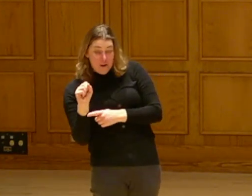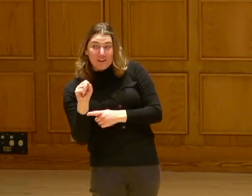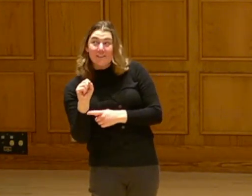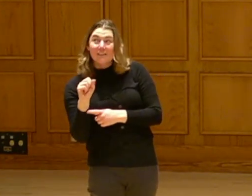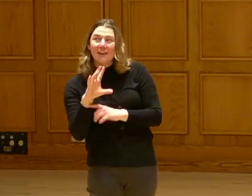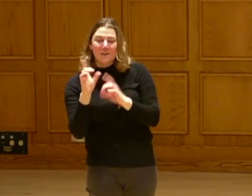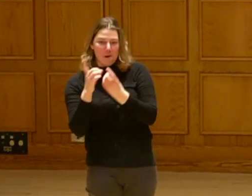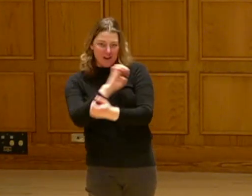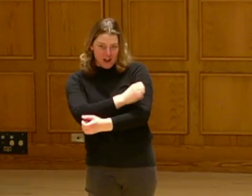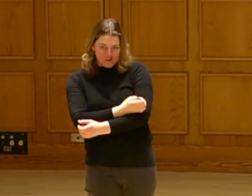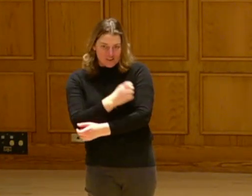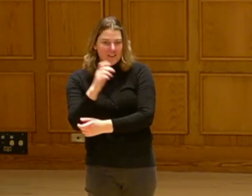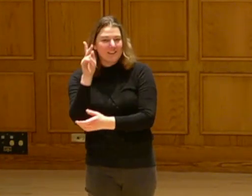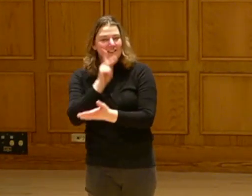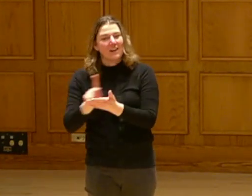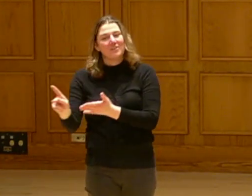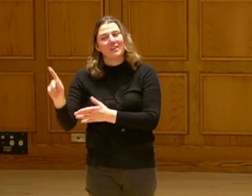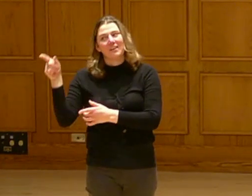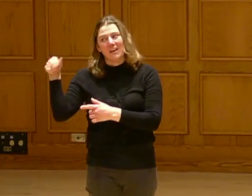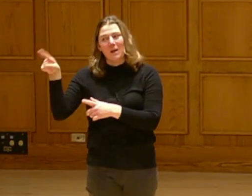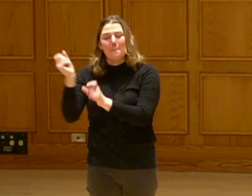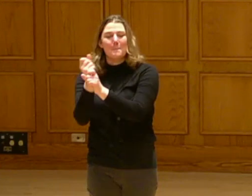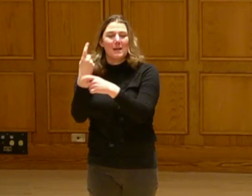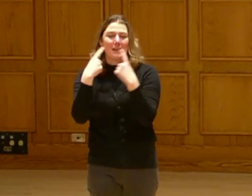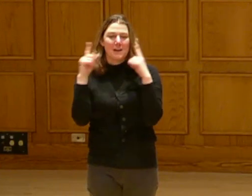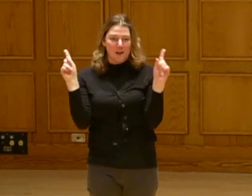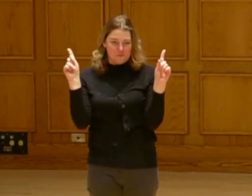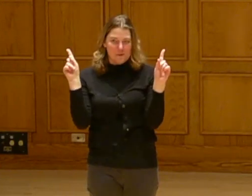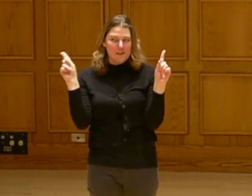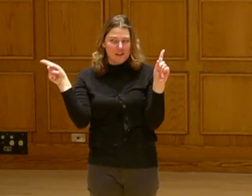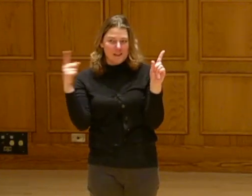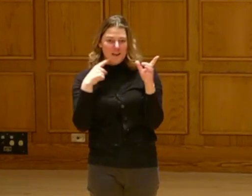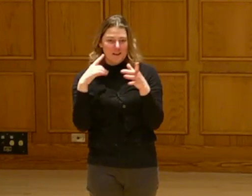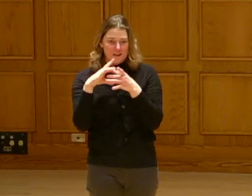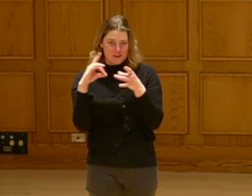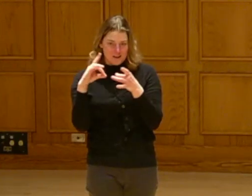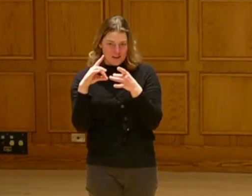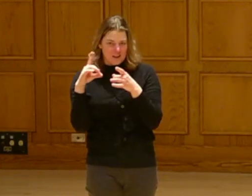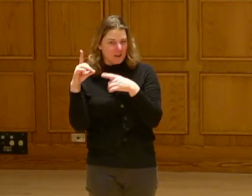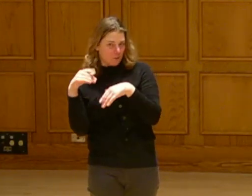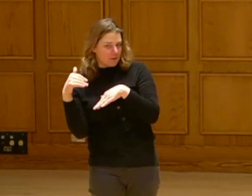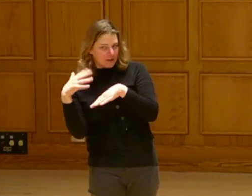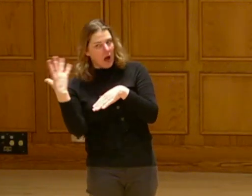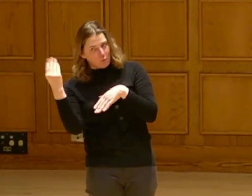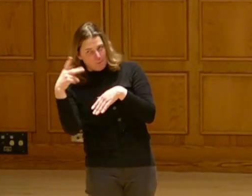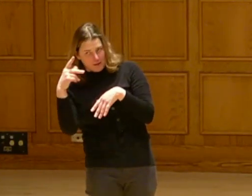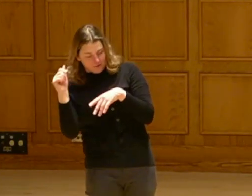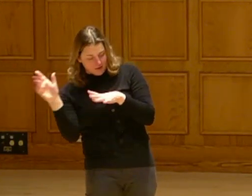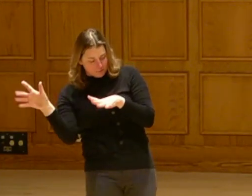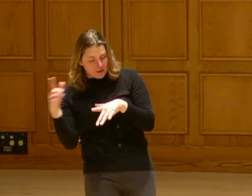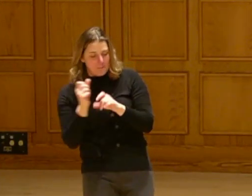Vice President Harrison, the Department of Energy secretary told me the announcement when they mentioned it in Pennsylvania.